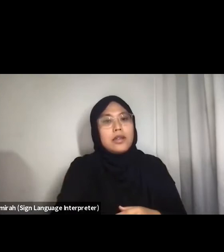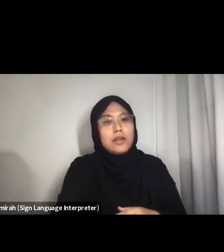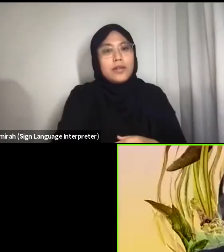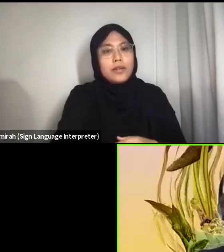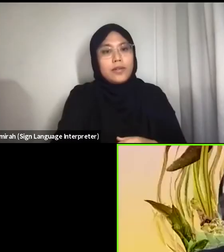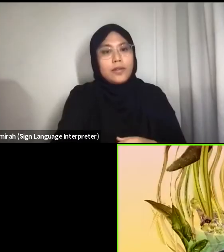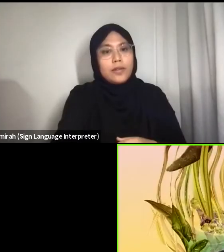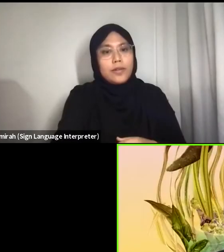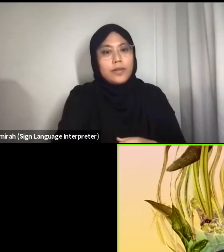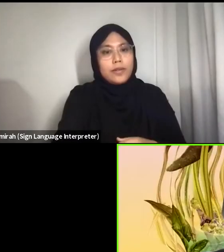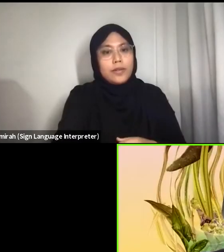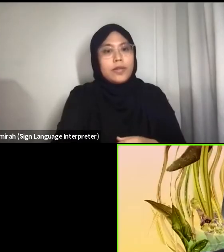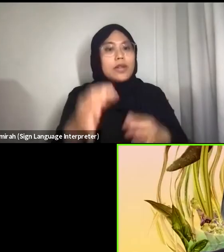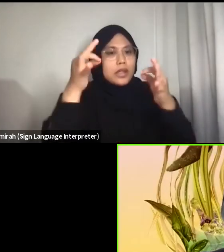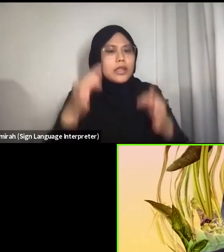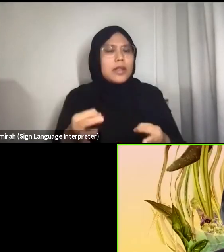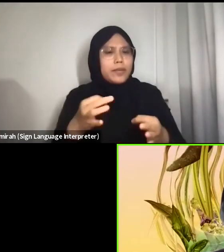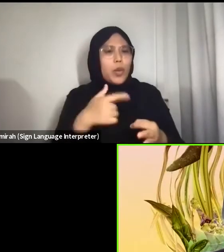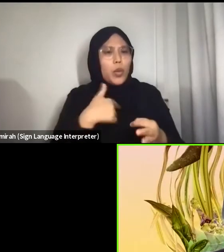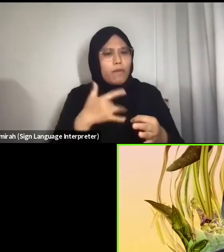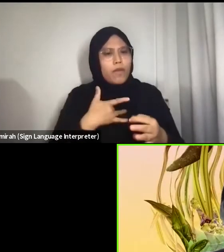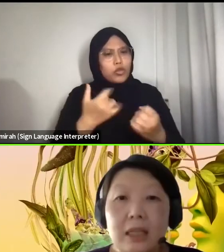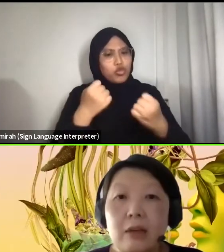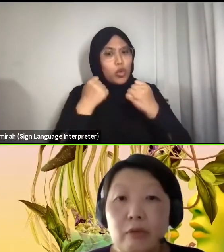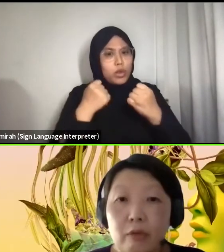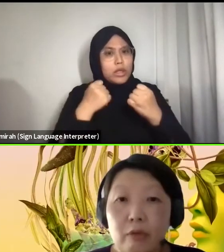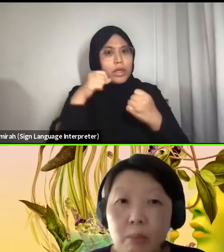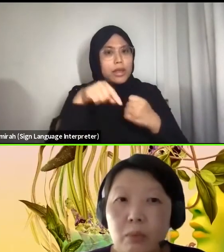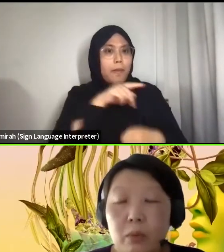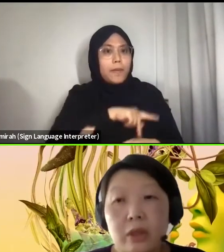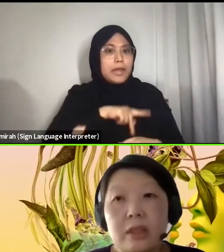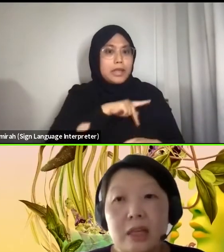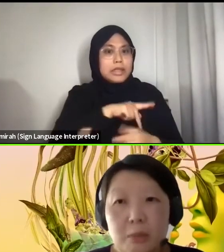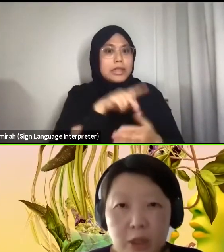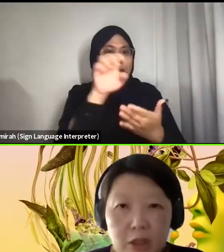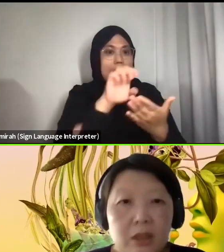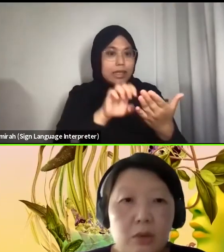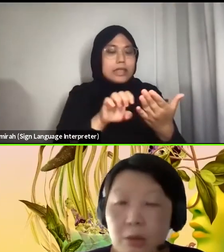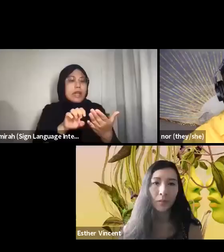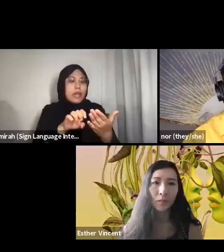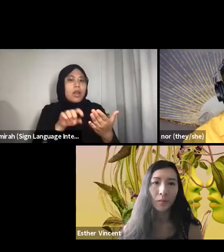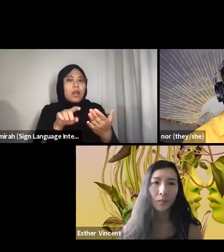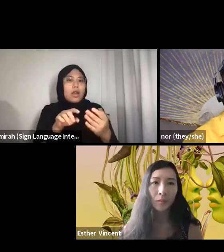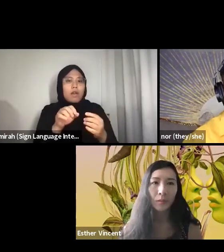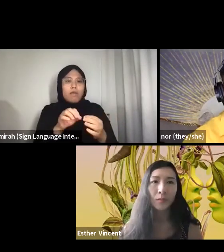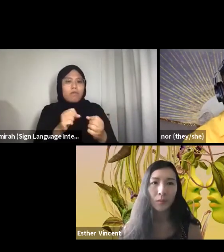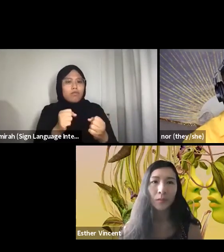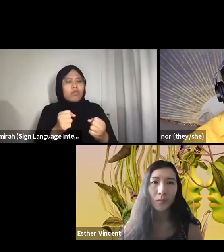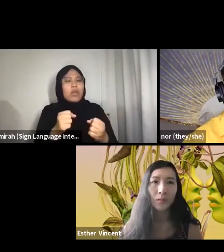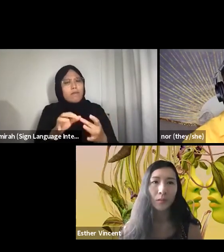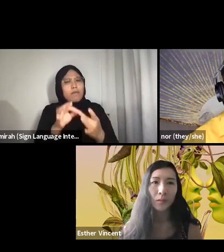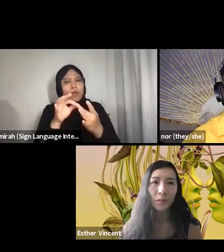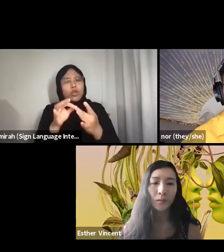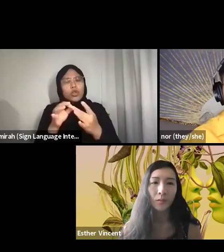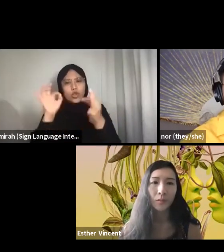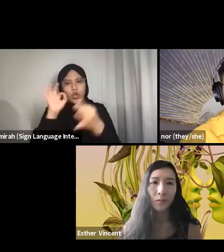We felt very strongly that the personal essay form was especially suitable for ecofeminist reflections,